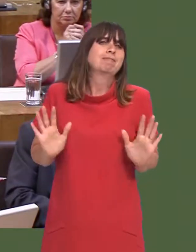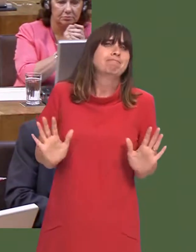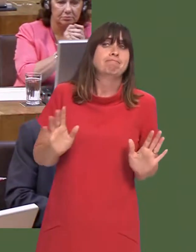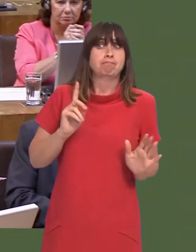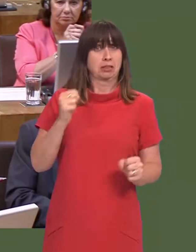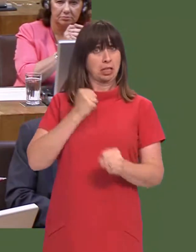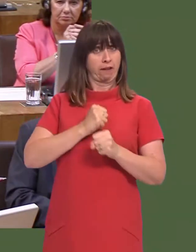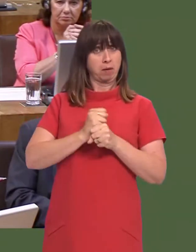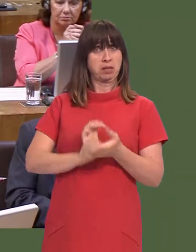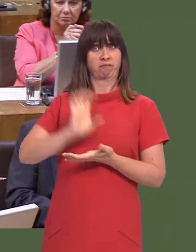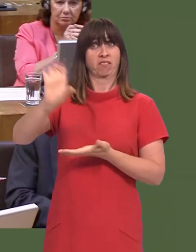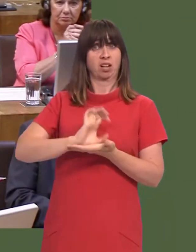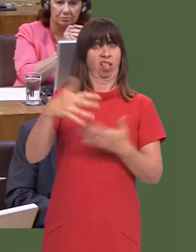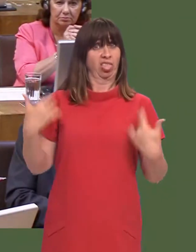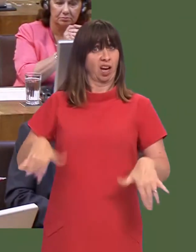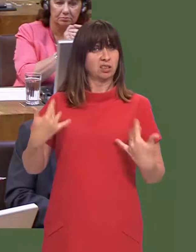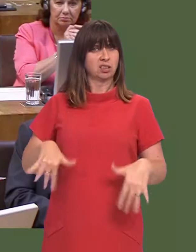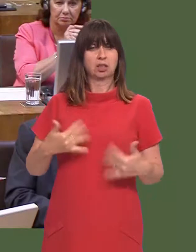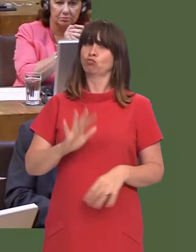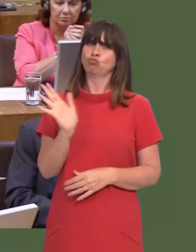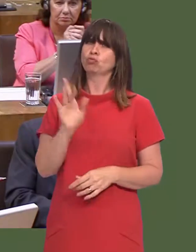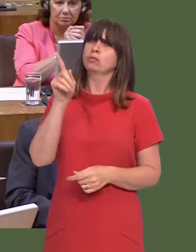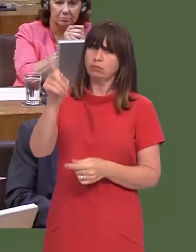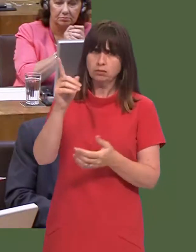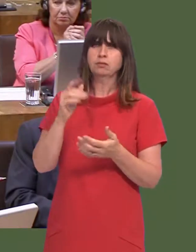But funding should not solely come from the Government.